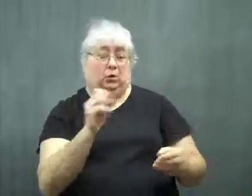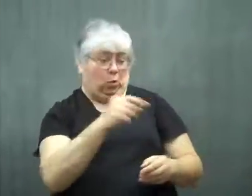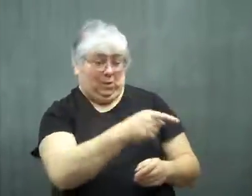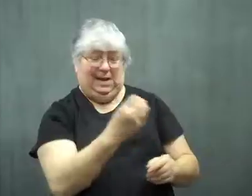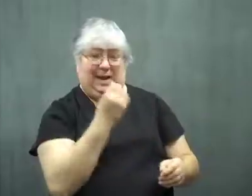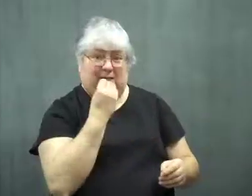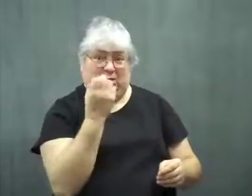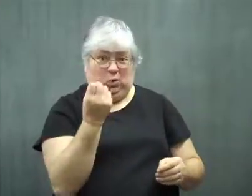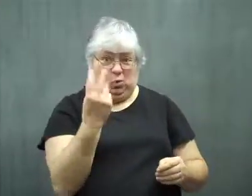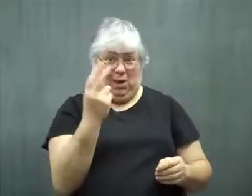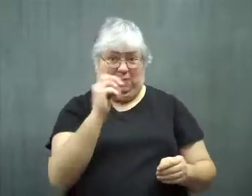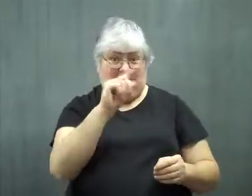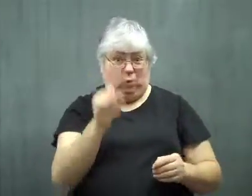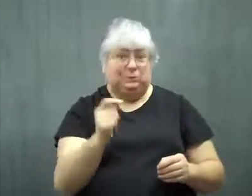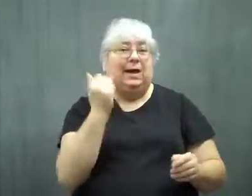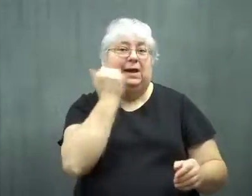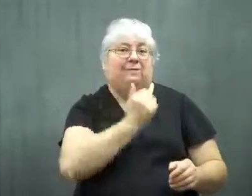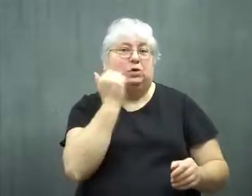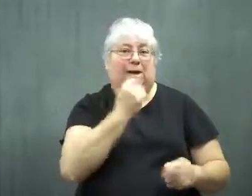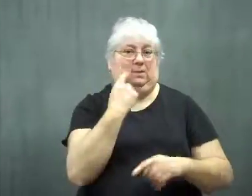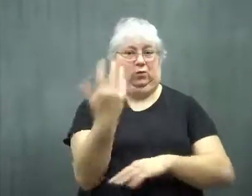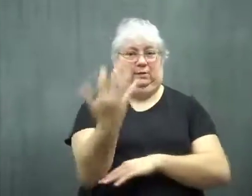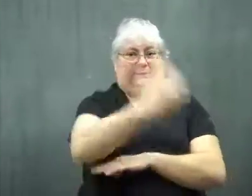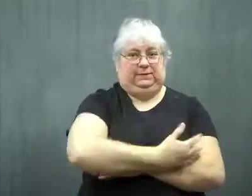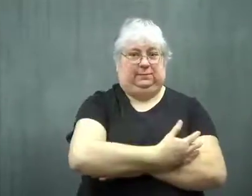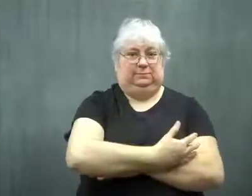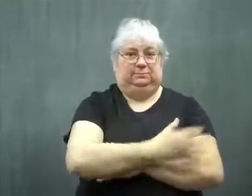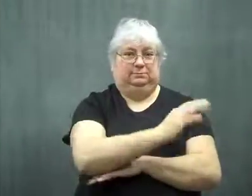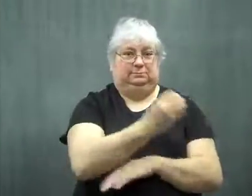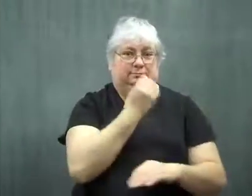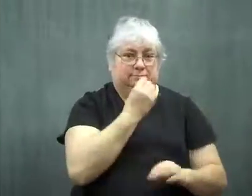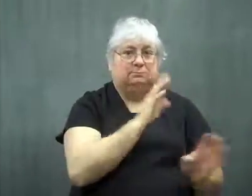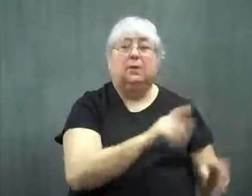This first group ate 12 ounces every day for five days.